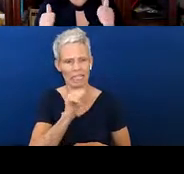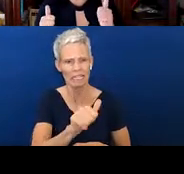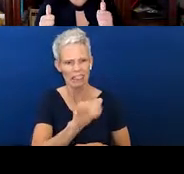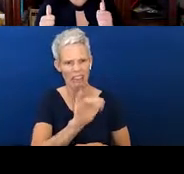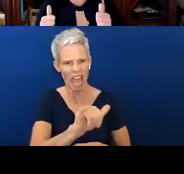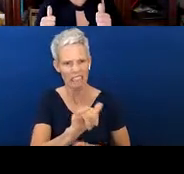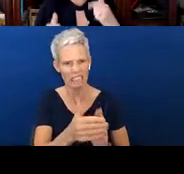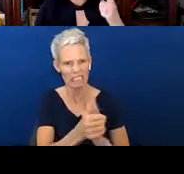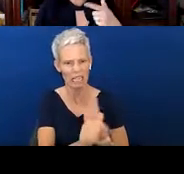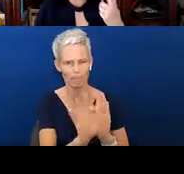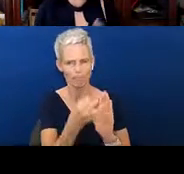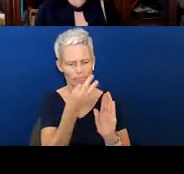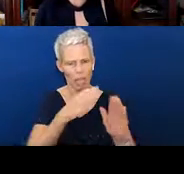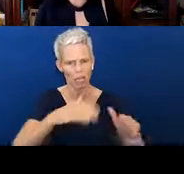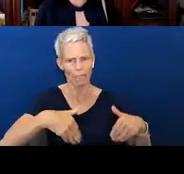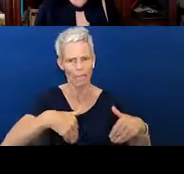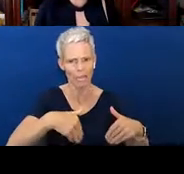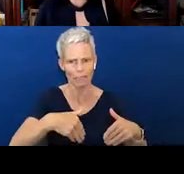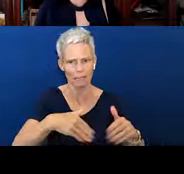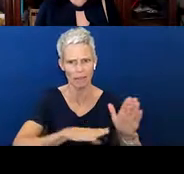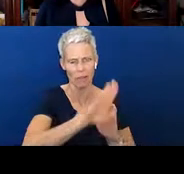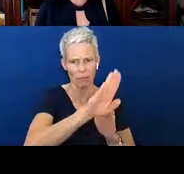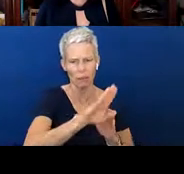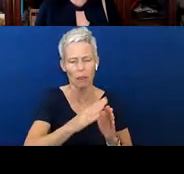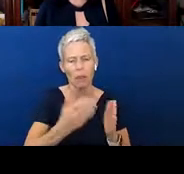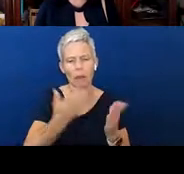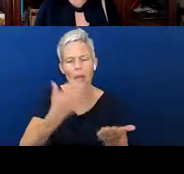quite getting it. Maybe there's something else going on.” And that's when we start looking at